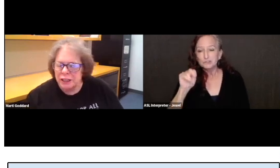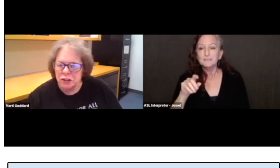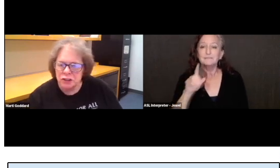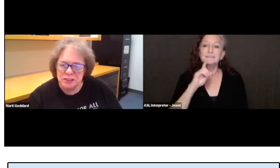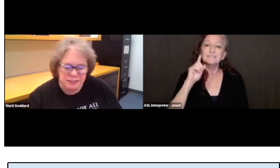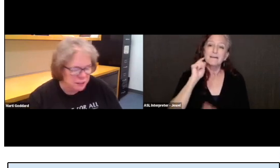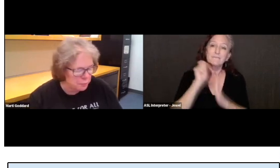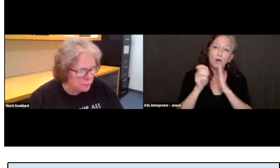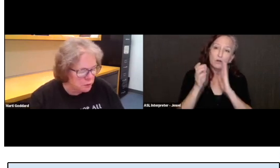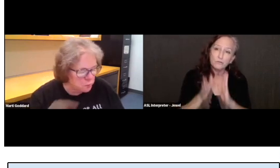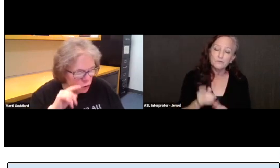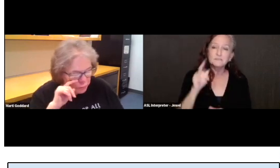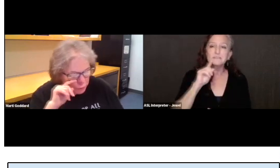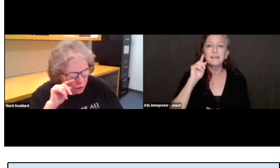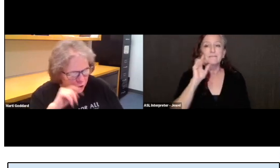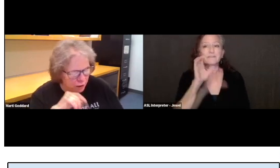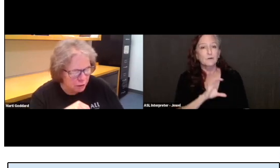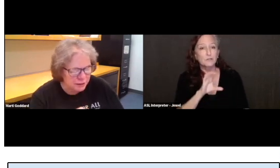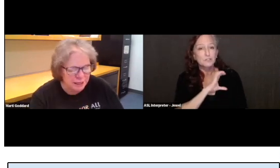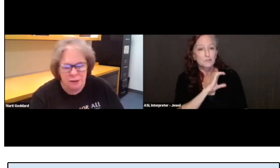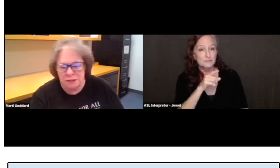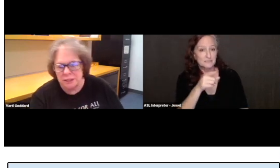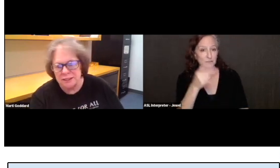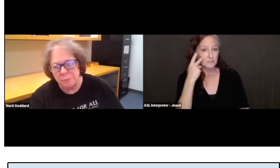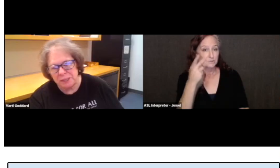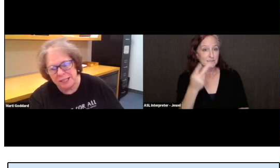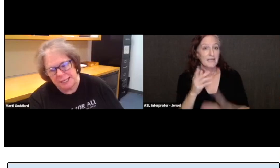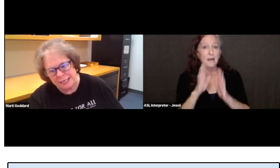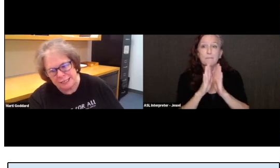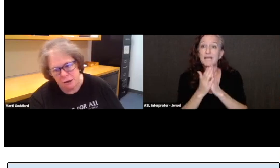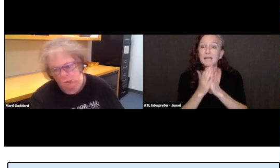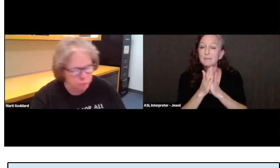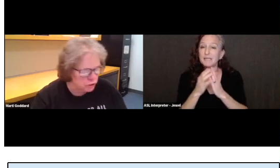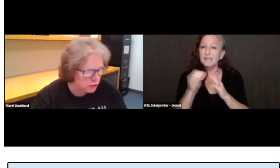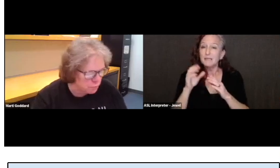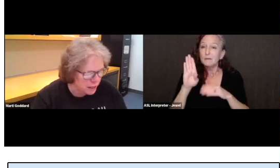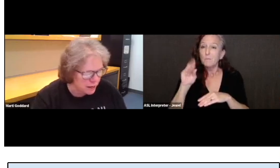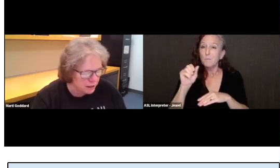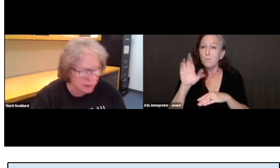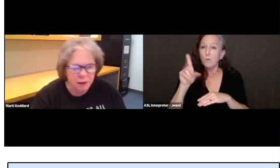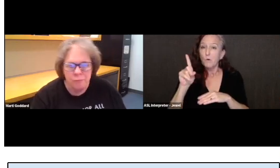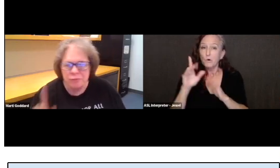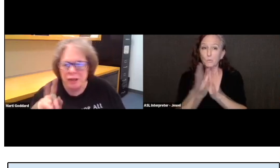And here you see a baby board book that is a big hit called Book in Bed.